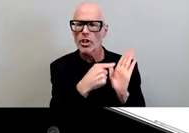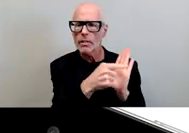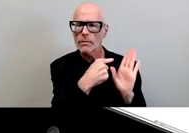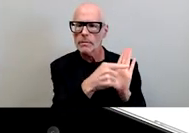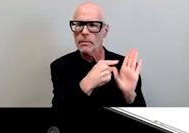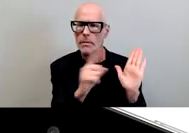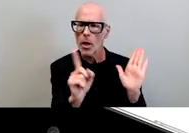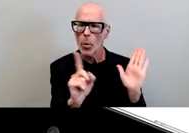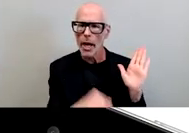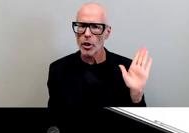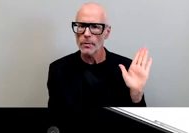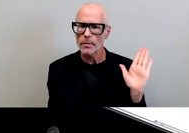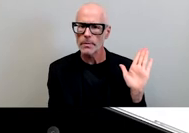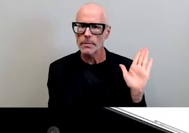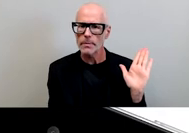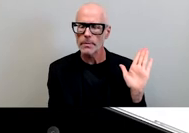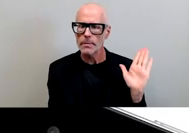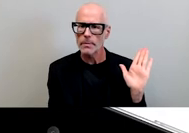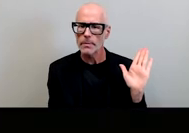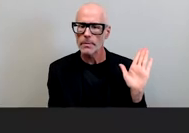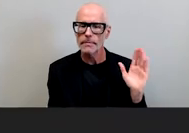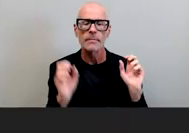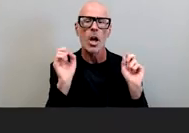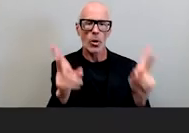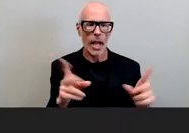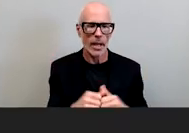that institutional seriousness all right look i want to leave some time for